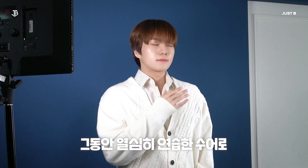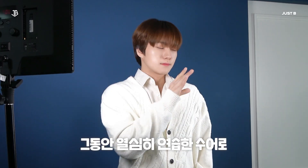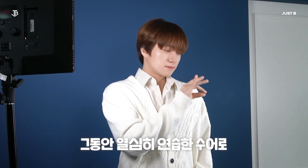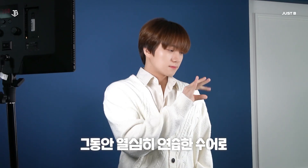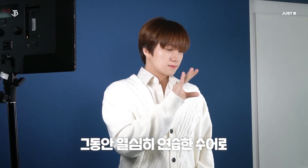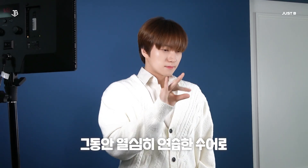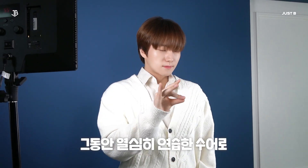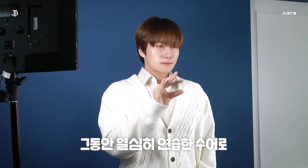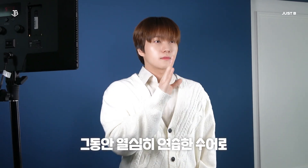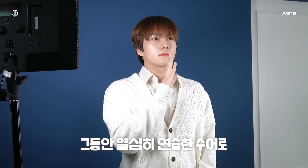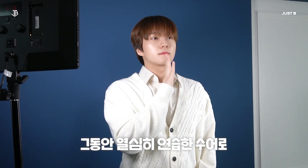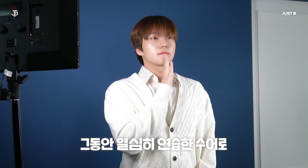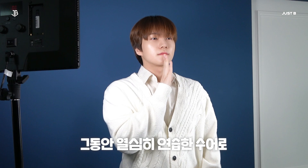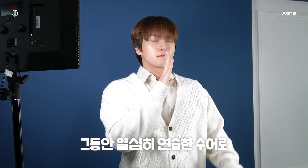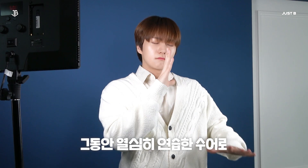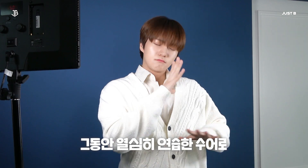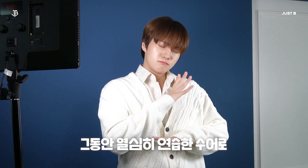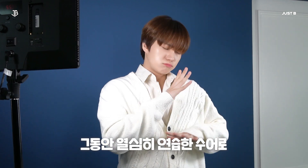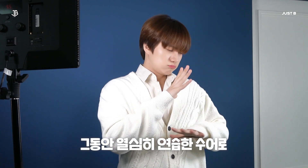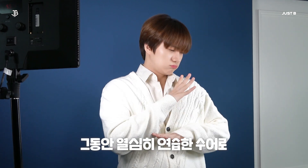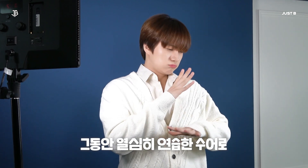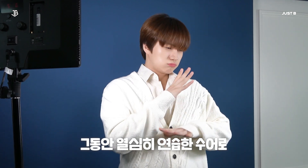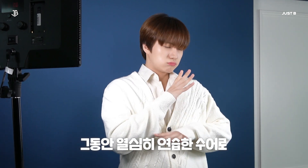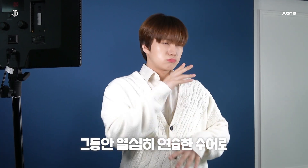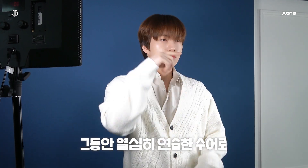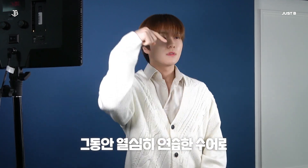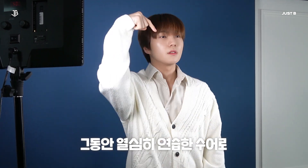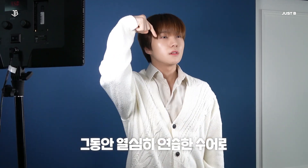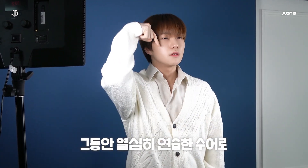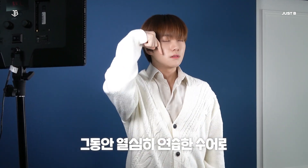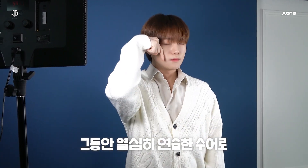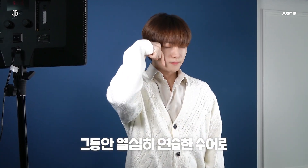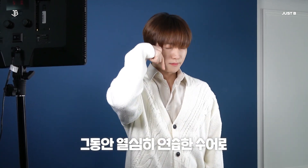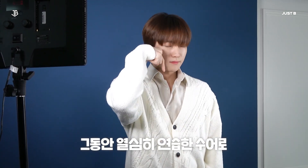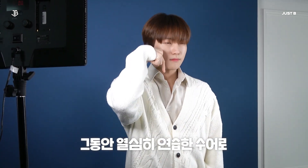[With the sign language they've been practicing hard,]